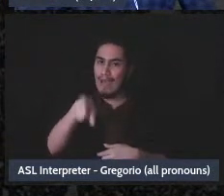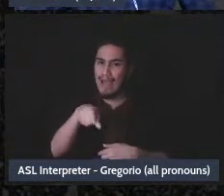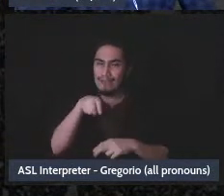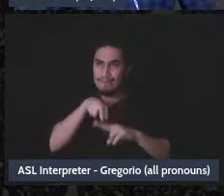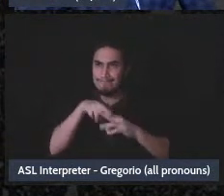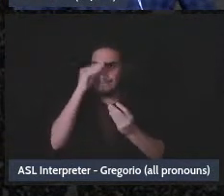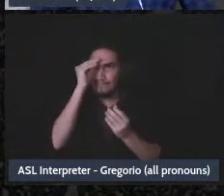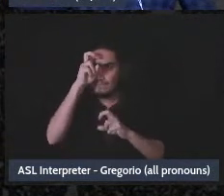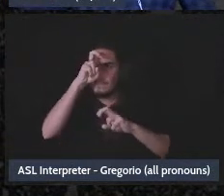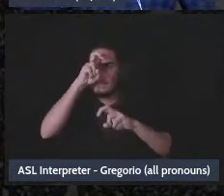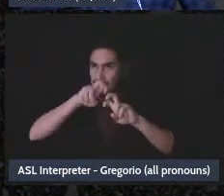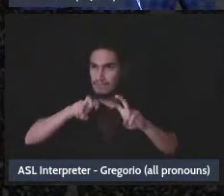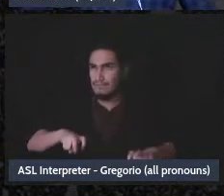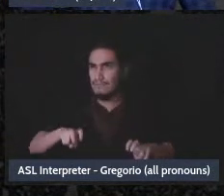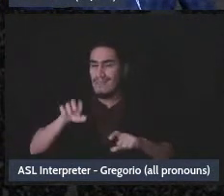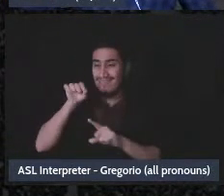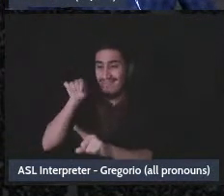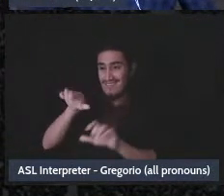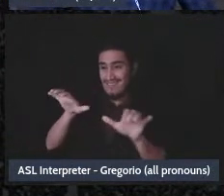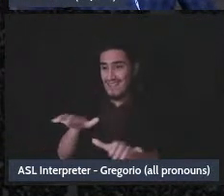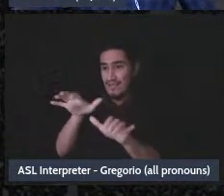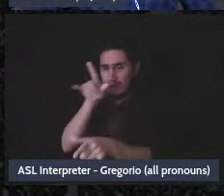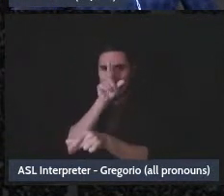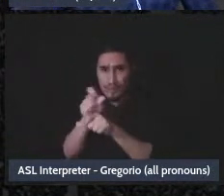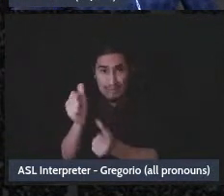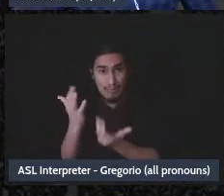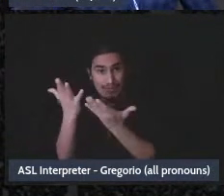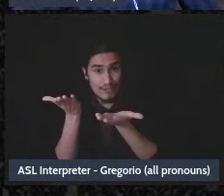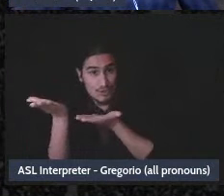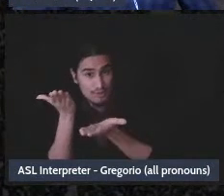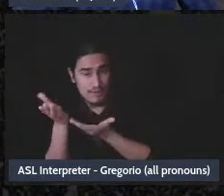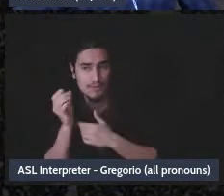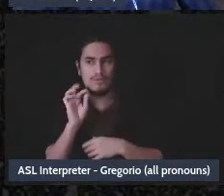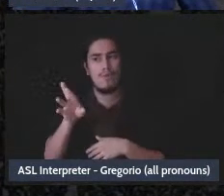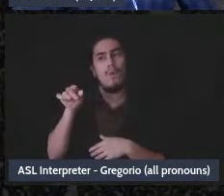your activities are, and-and whether or not they're going to meet that standard